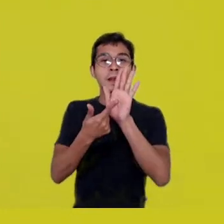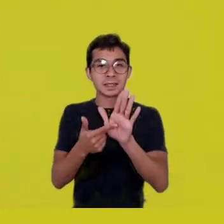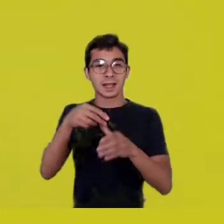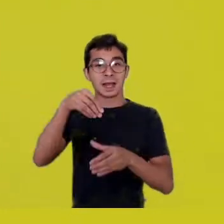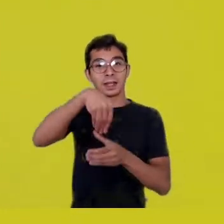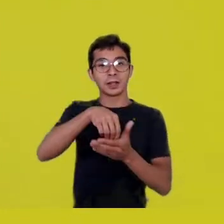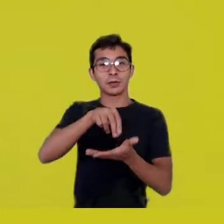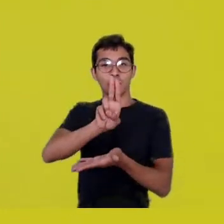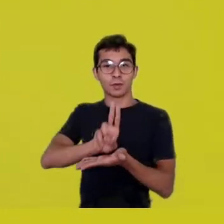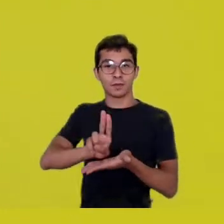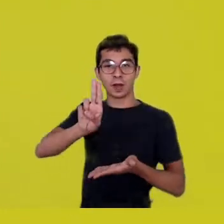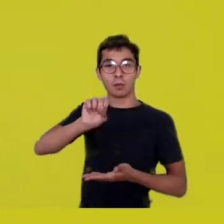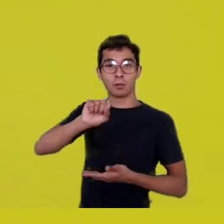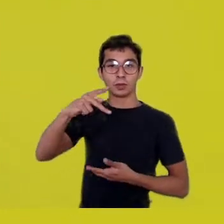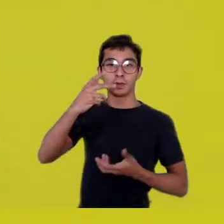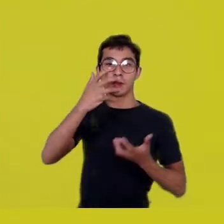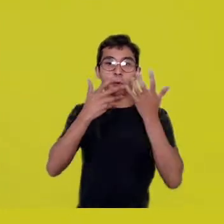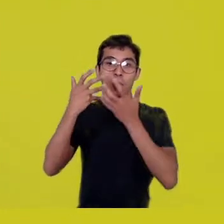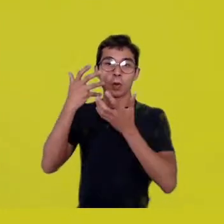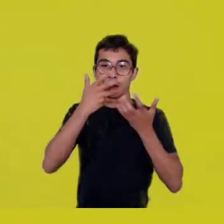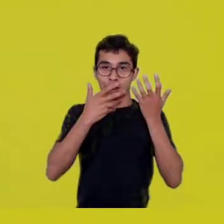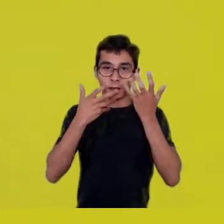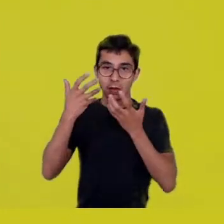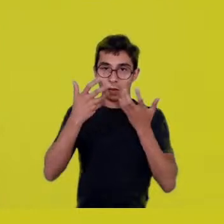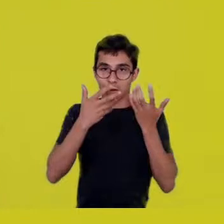it’s as if you were reading sheet music by Villa-Lobos